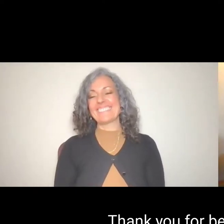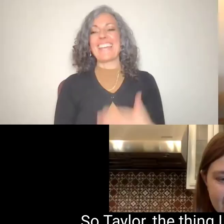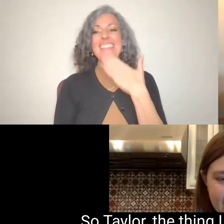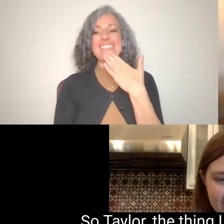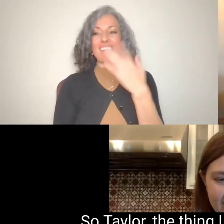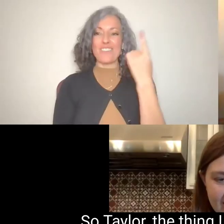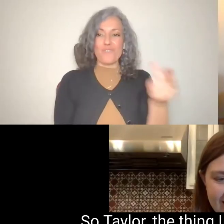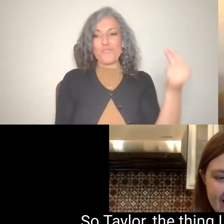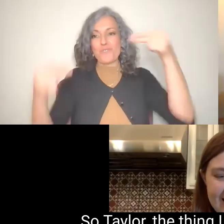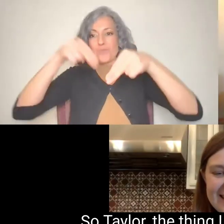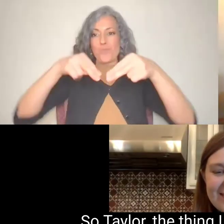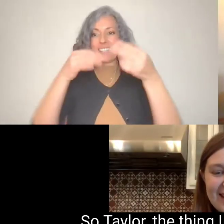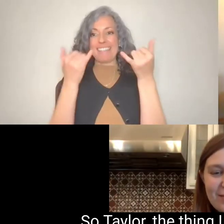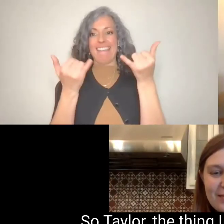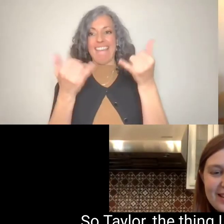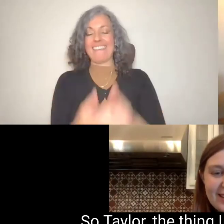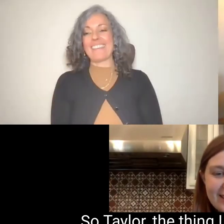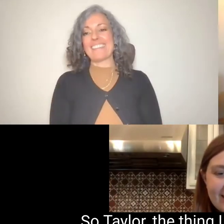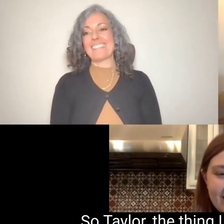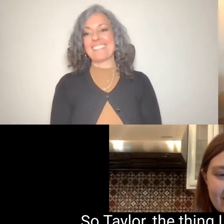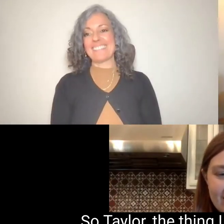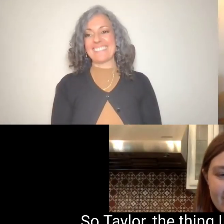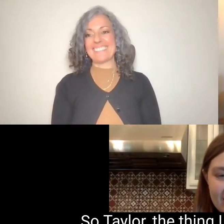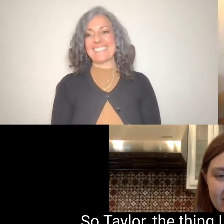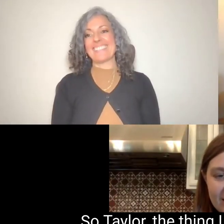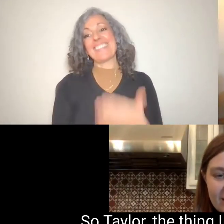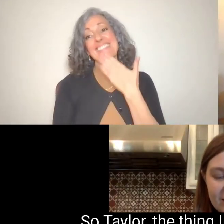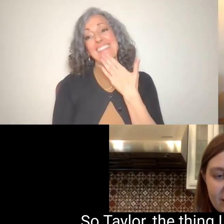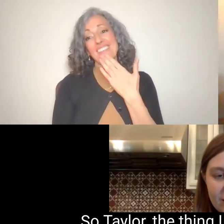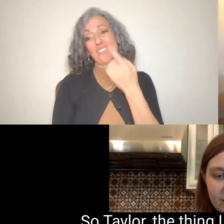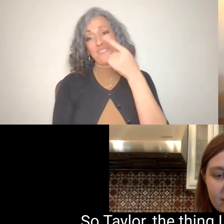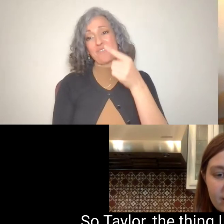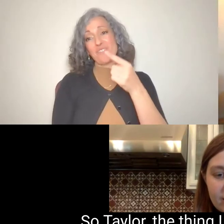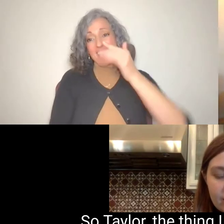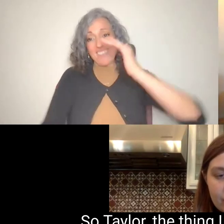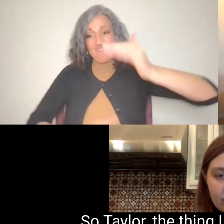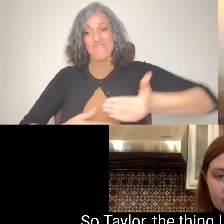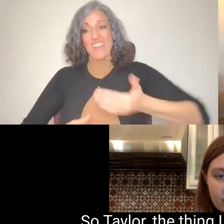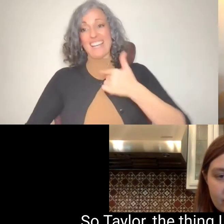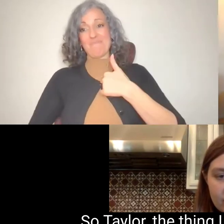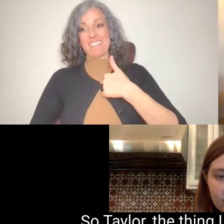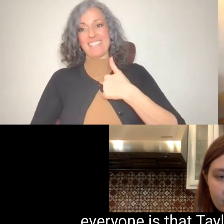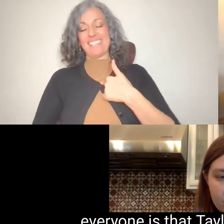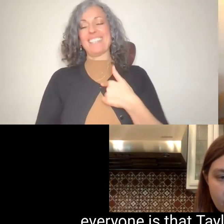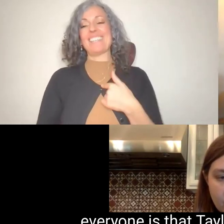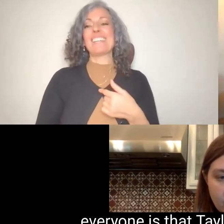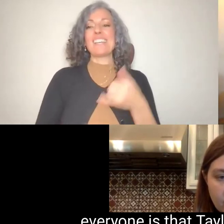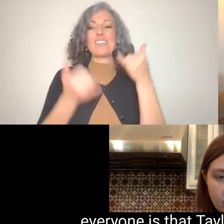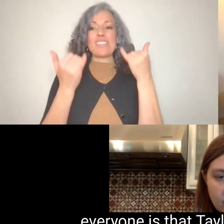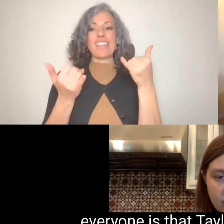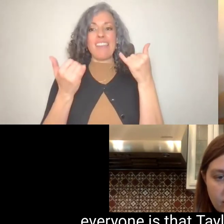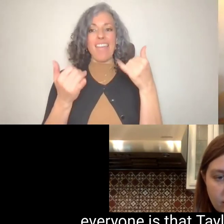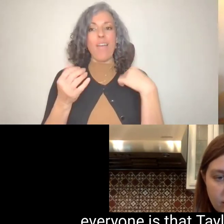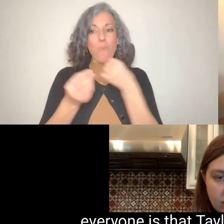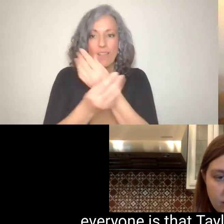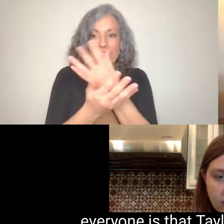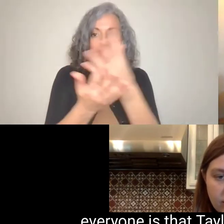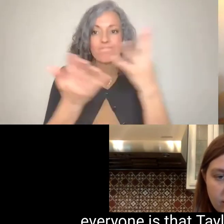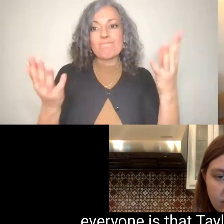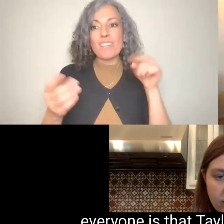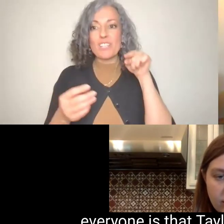So Taylor, the thing I want to share with everyone is that Taylor has been an evil